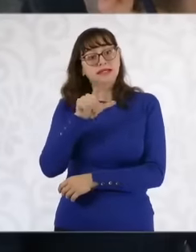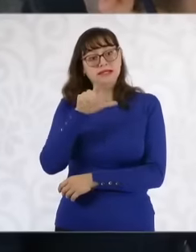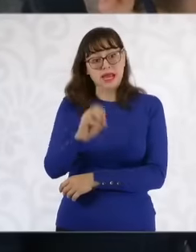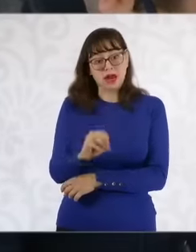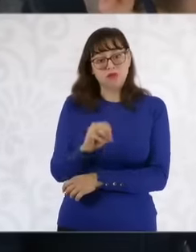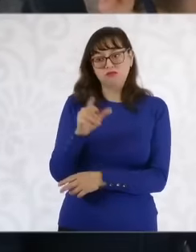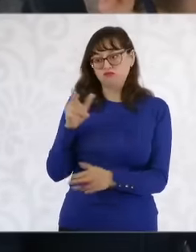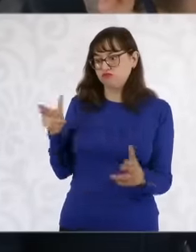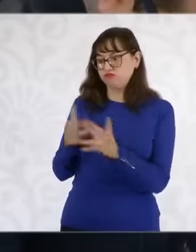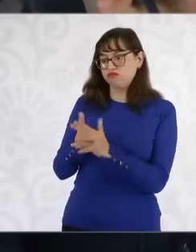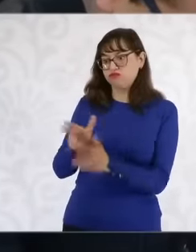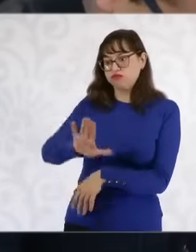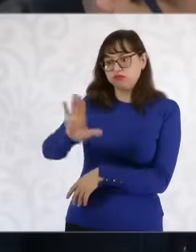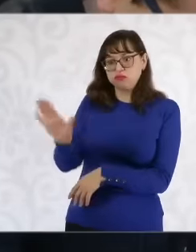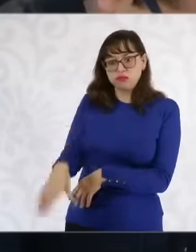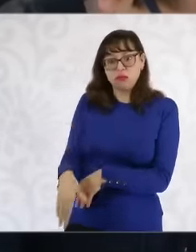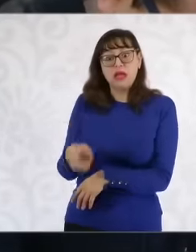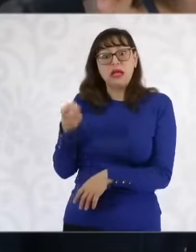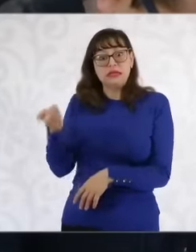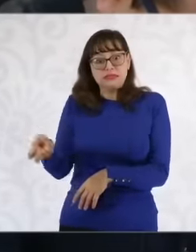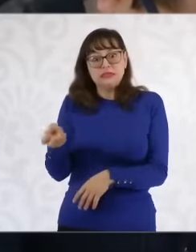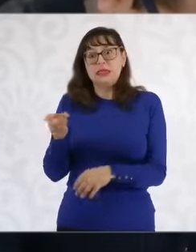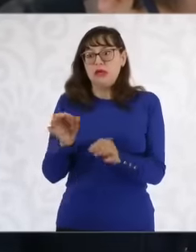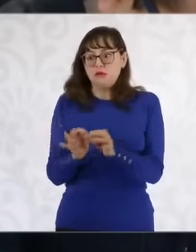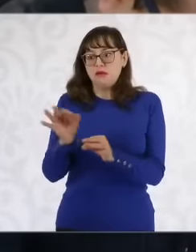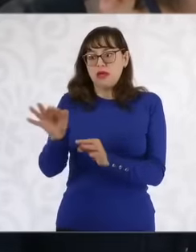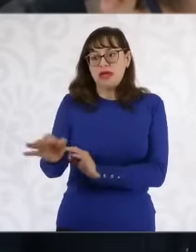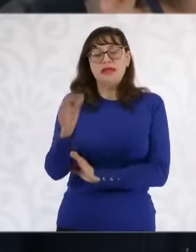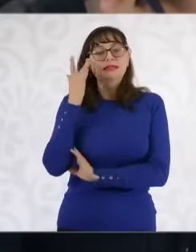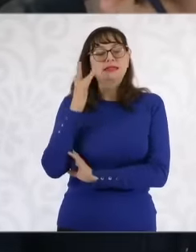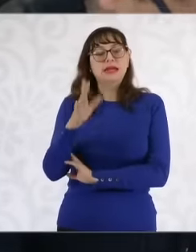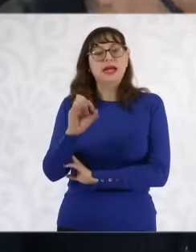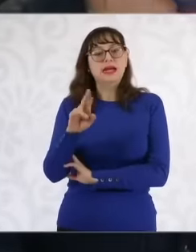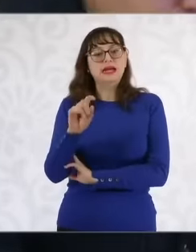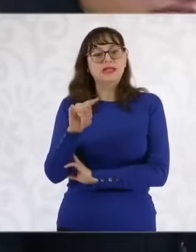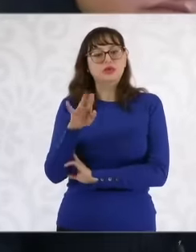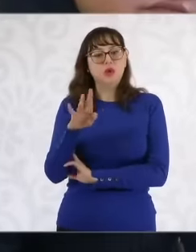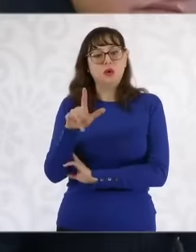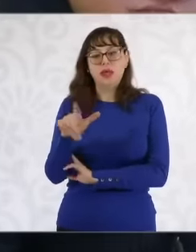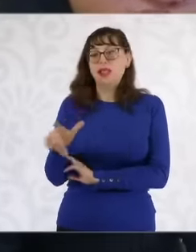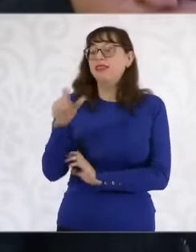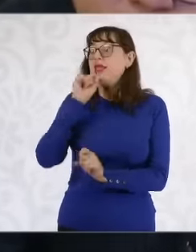the municipalities that has been affected by the presence of some criminal groups and well,